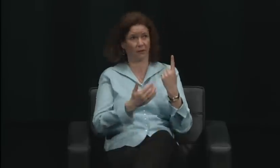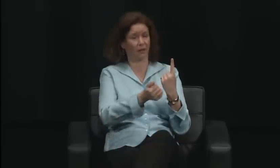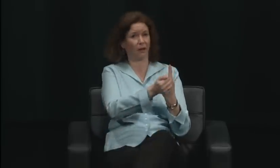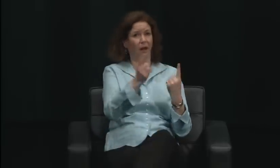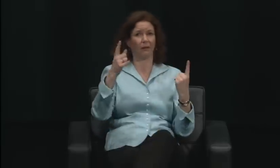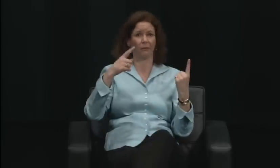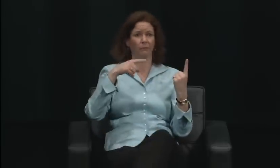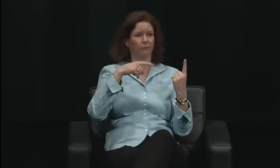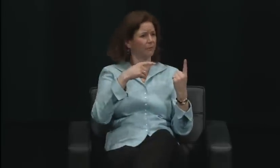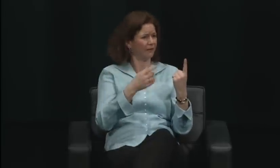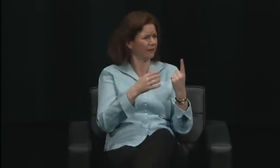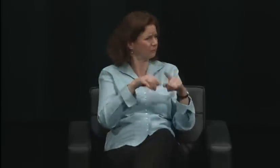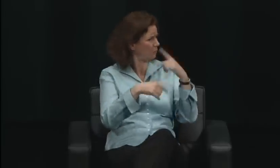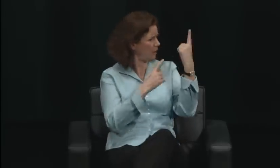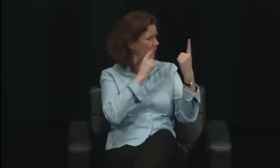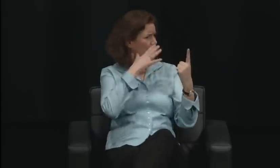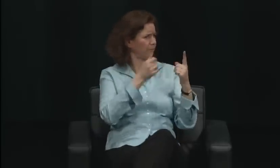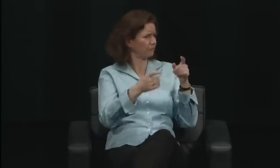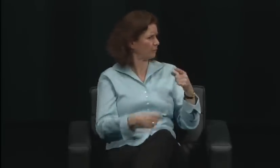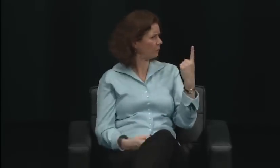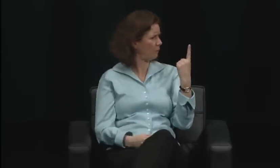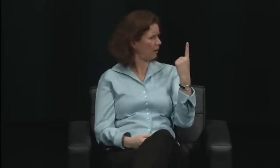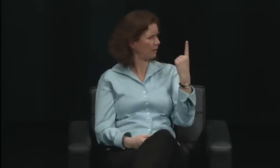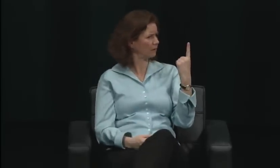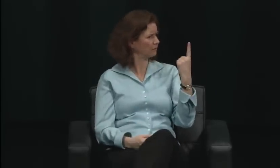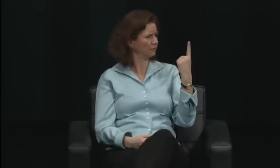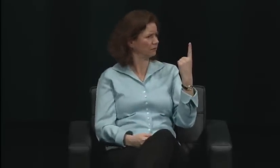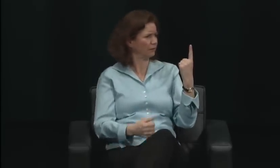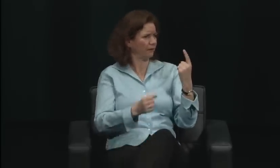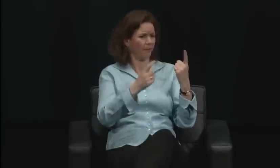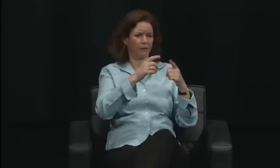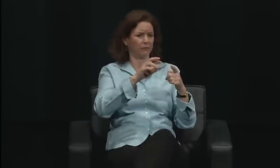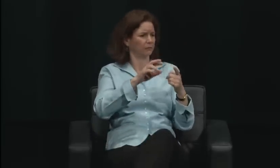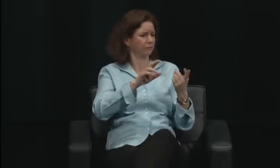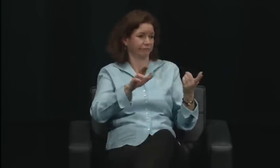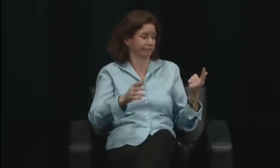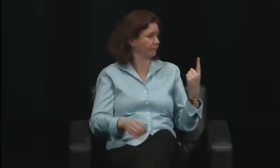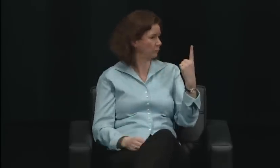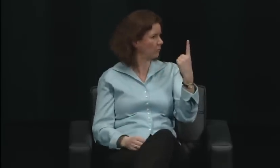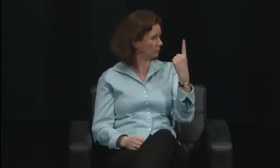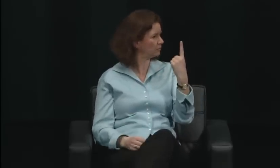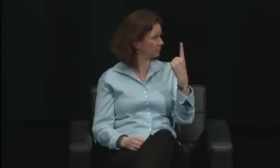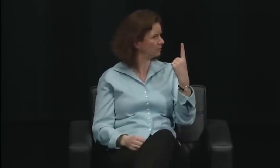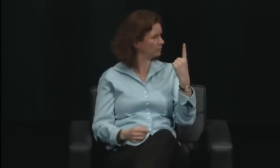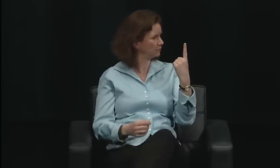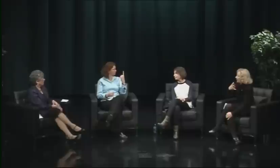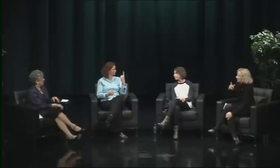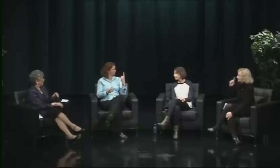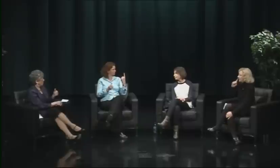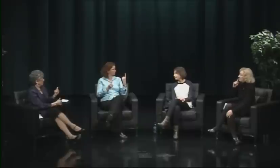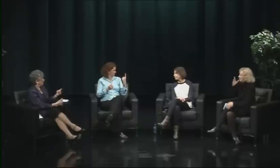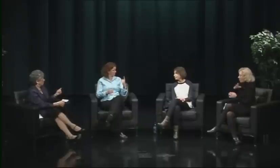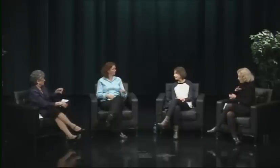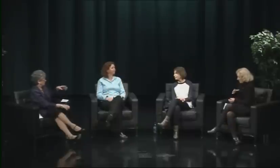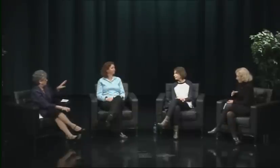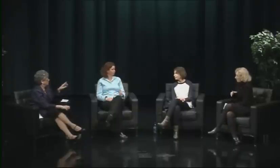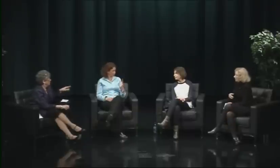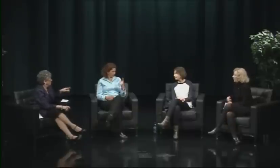So I think that many of us would have said,